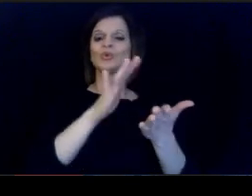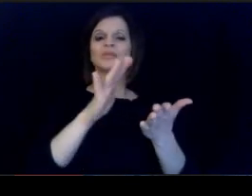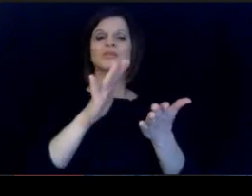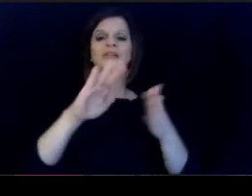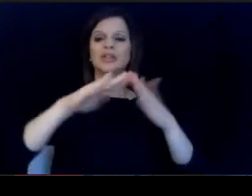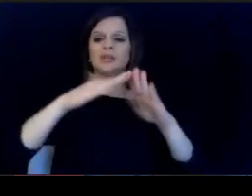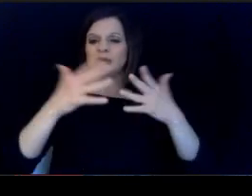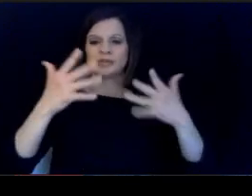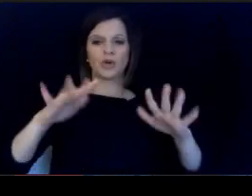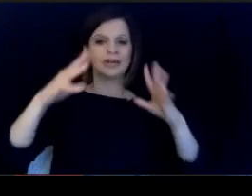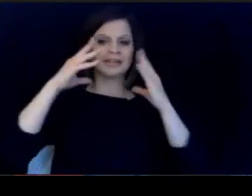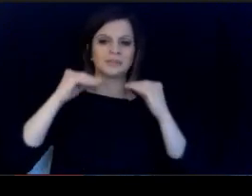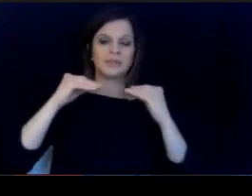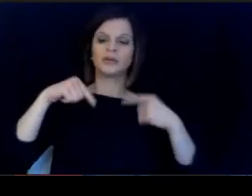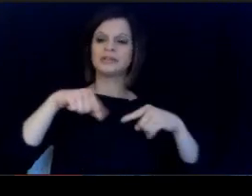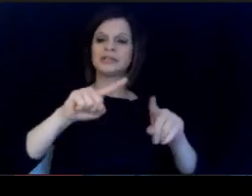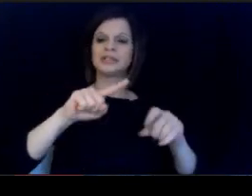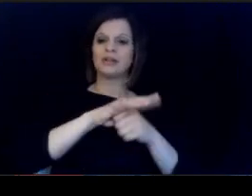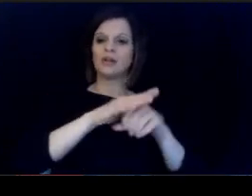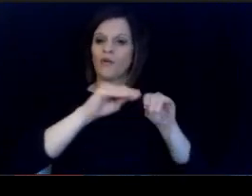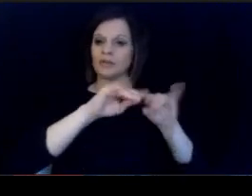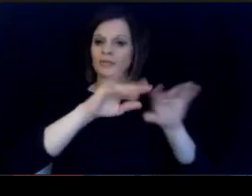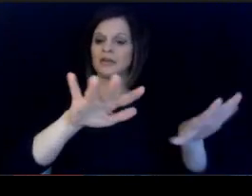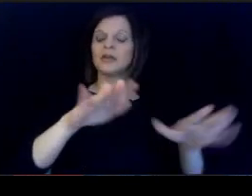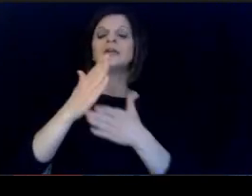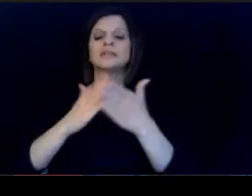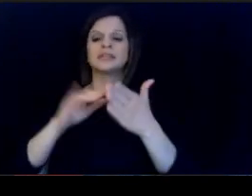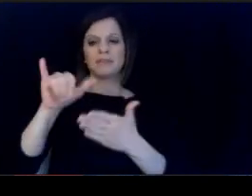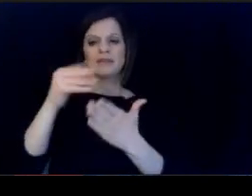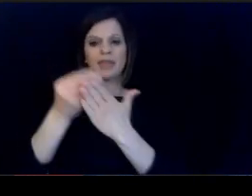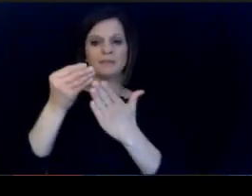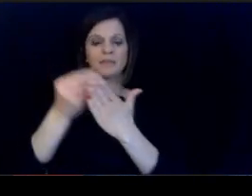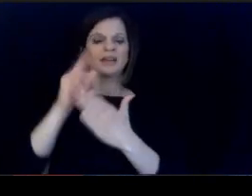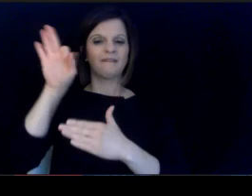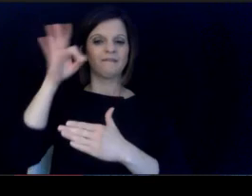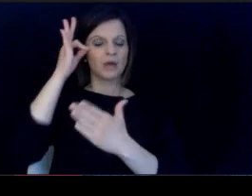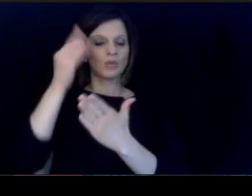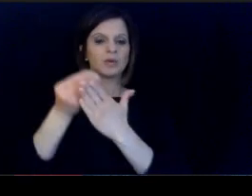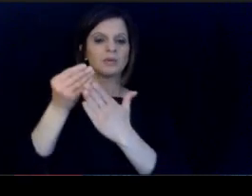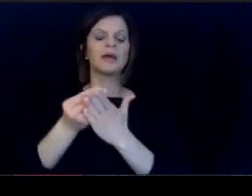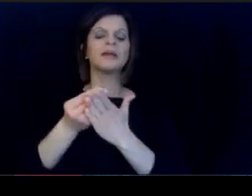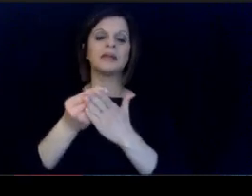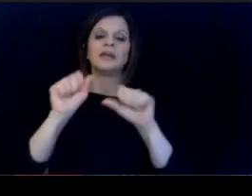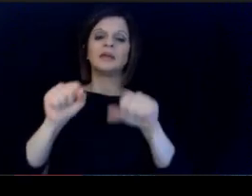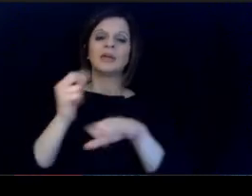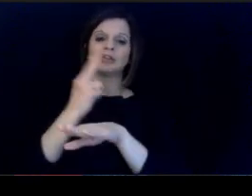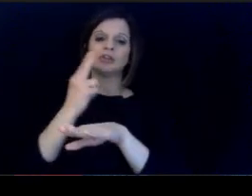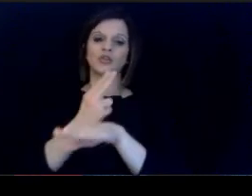the COVID-19 pandemic. Some of those dollars. were going to be able to use to.